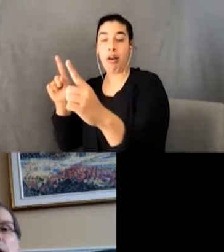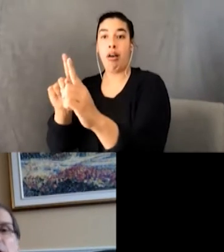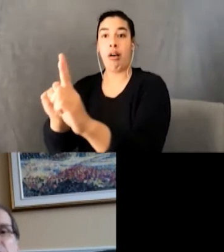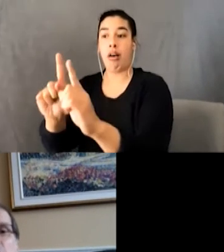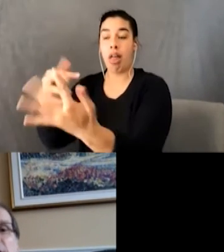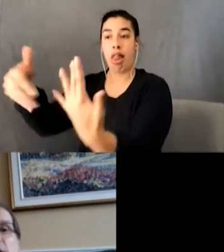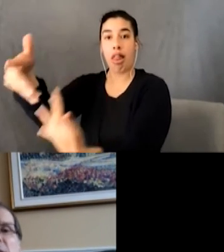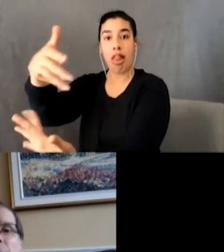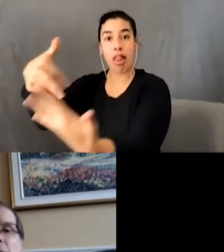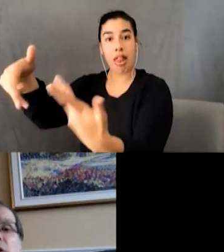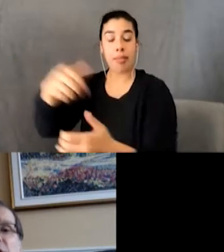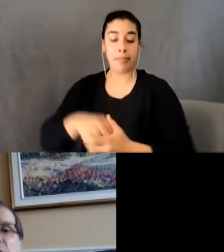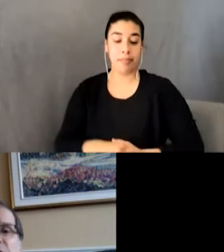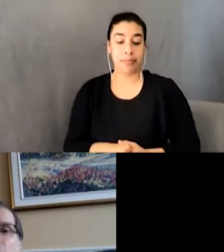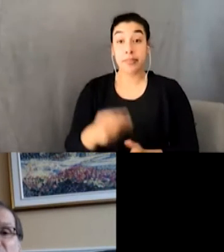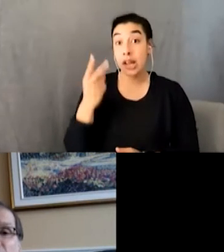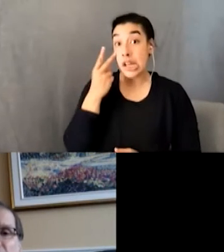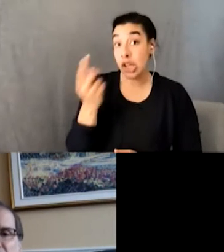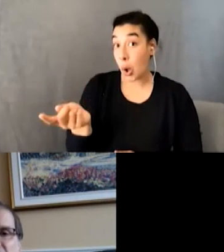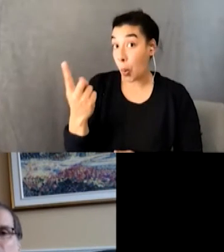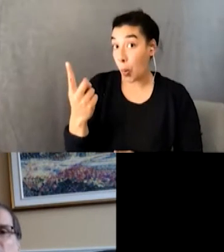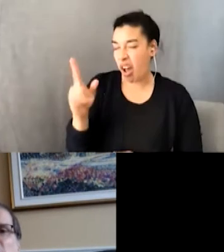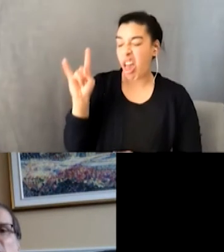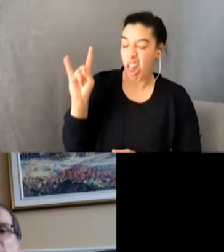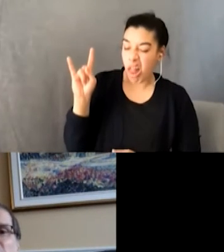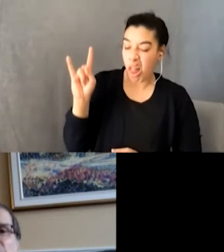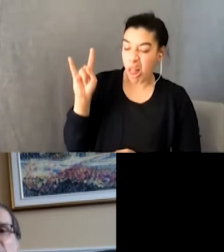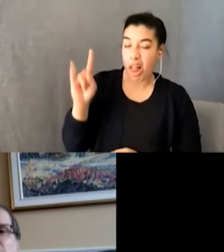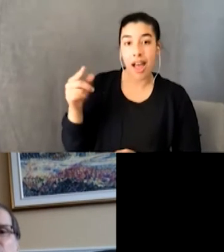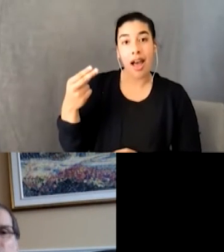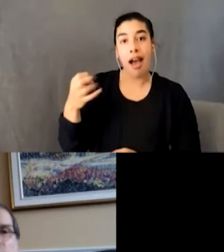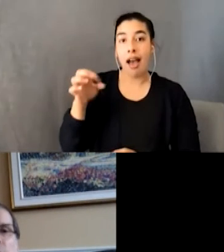A dark-haired headbanger sat on the top of a picnic table, entertaining the group with his